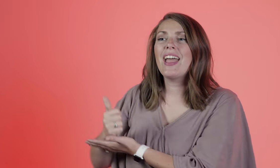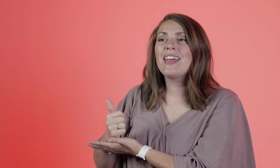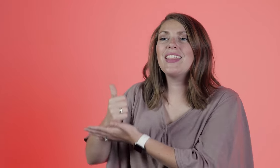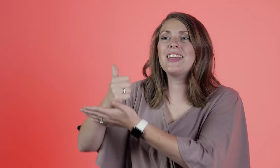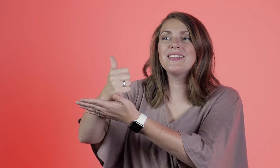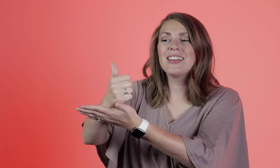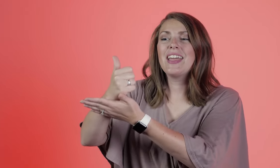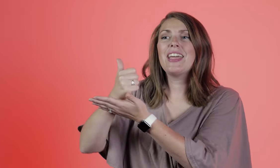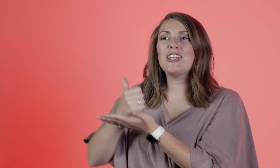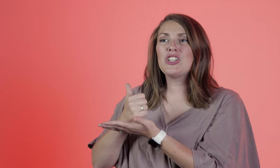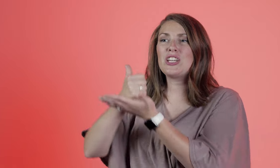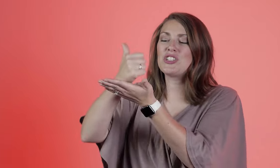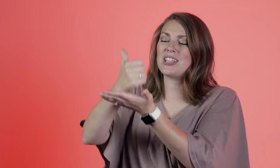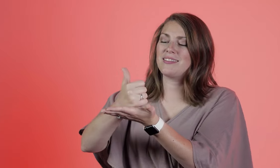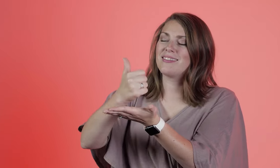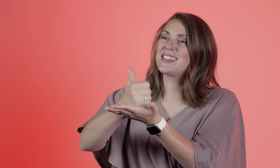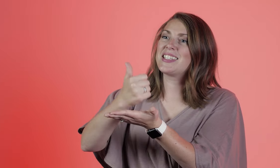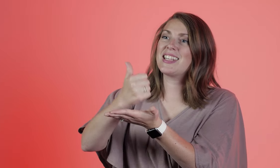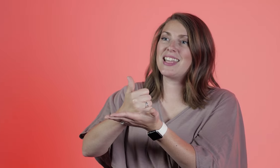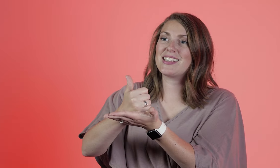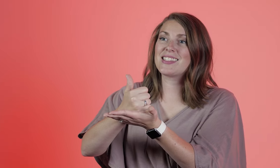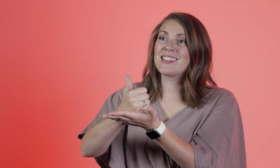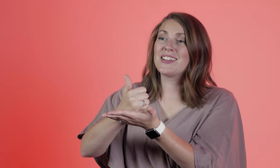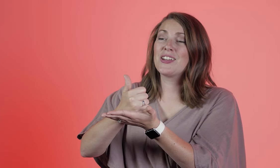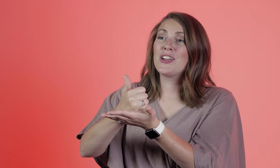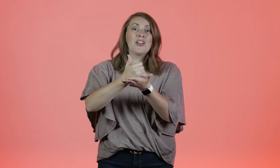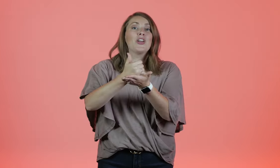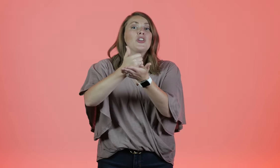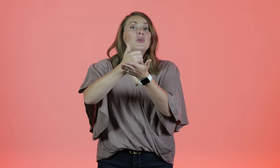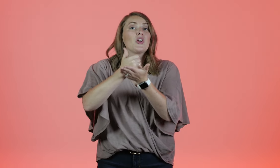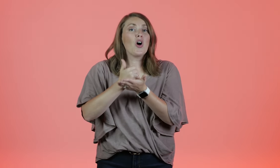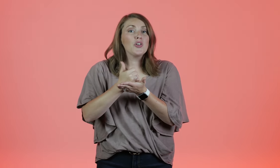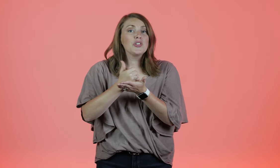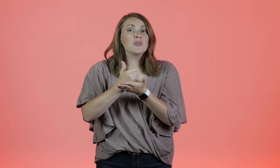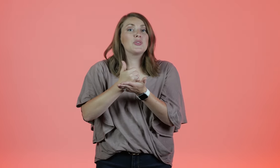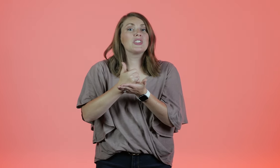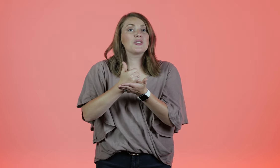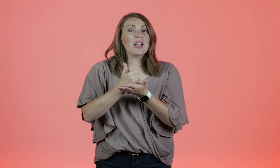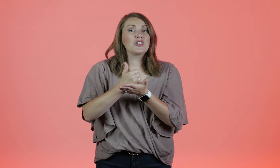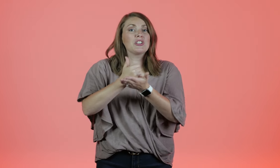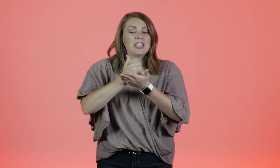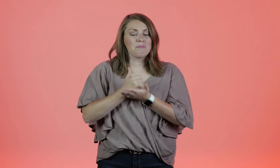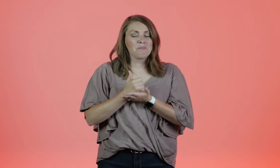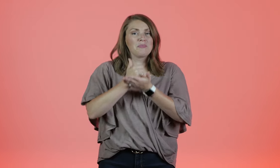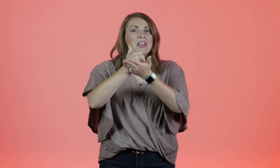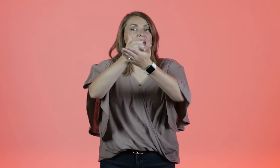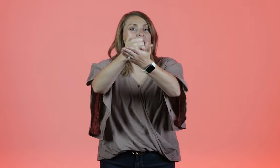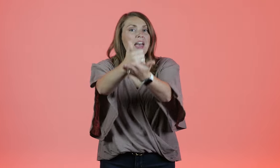And then it changed in to this. You can also do this directionally.